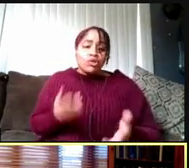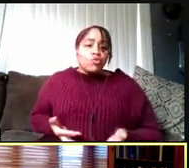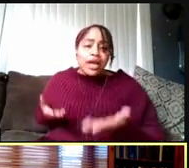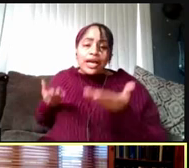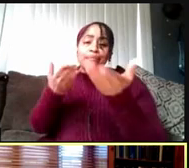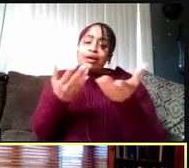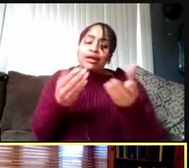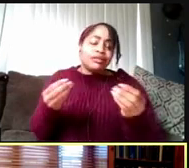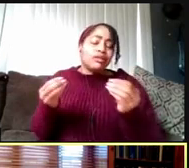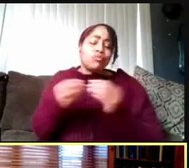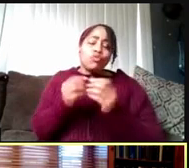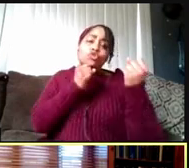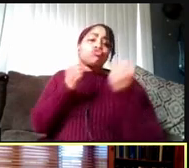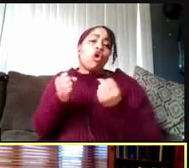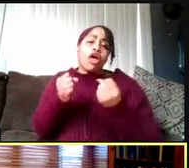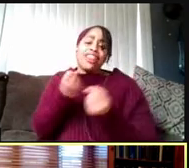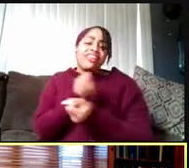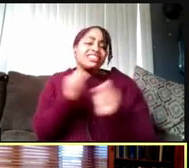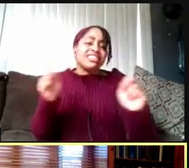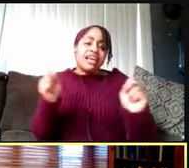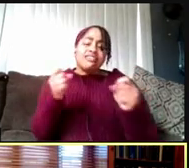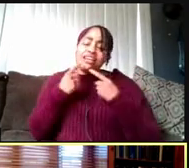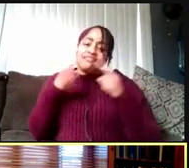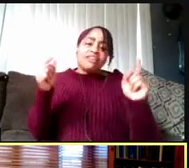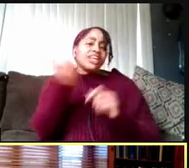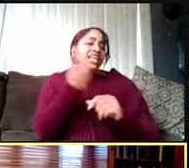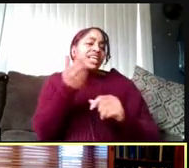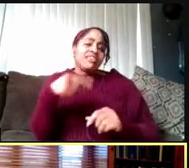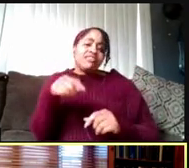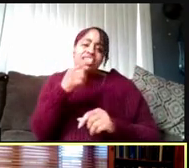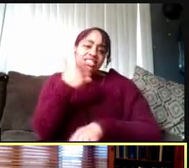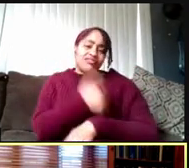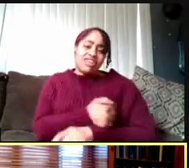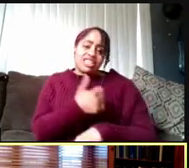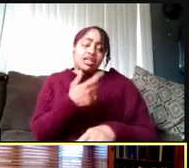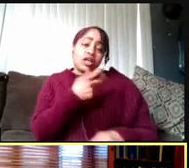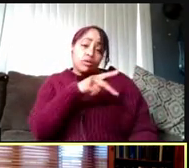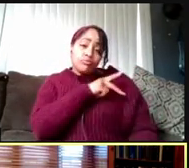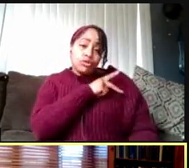and the effectiveness of any of these vaccines. Personally, and I'm really quite sorry